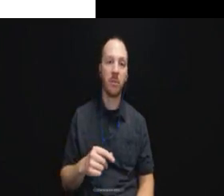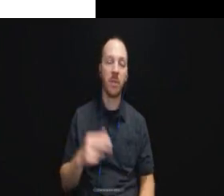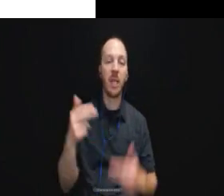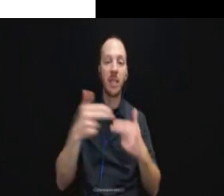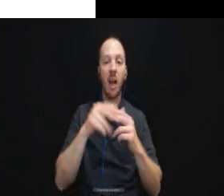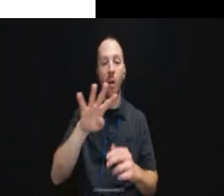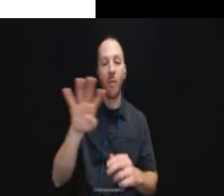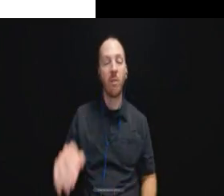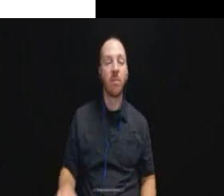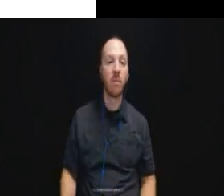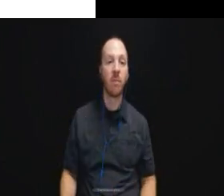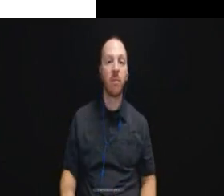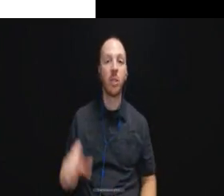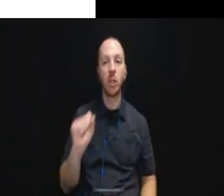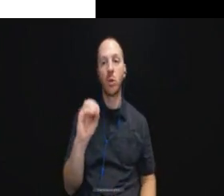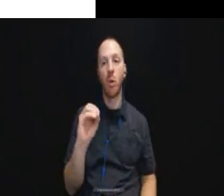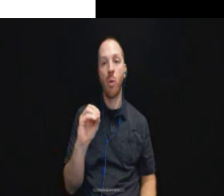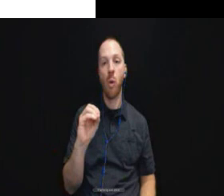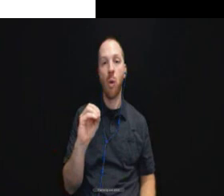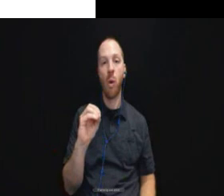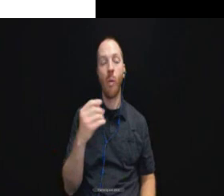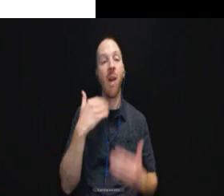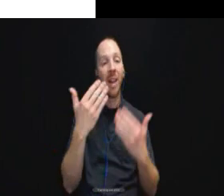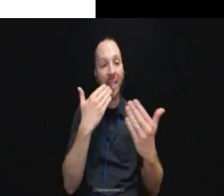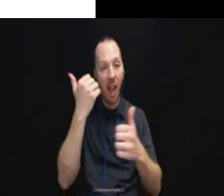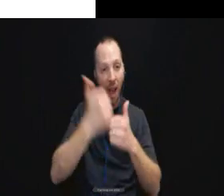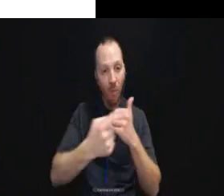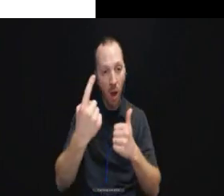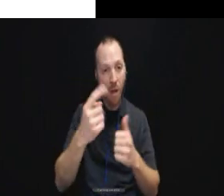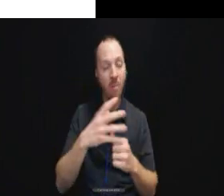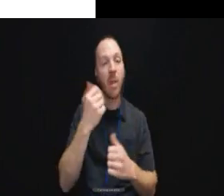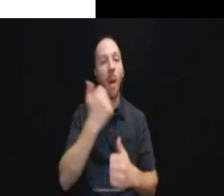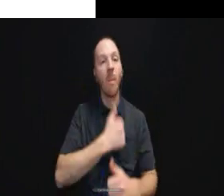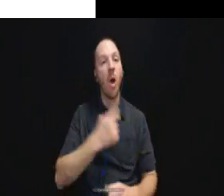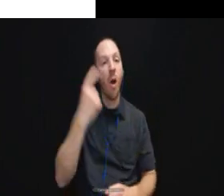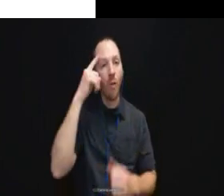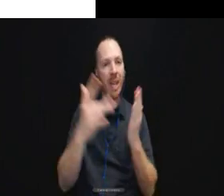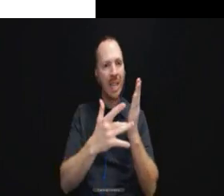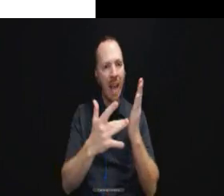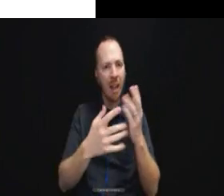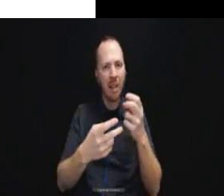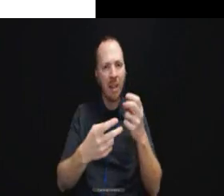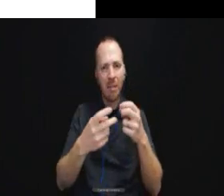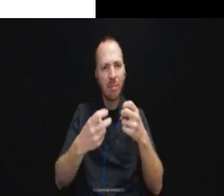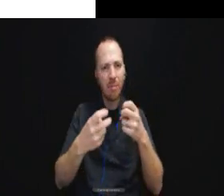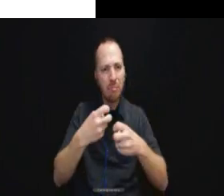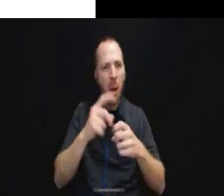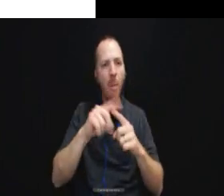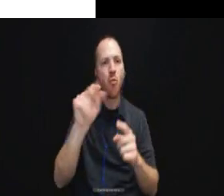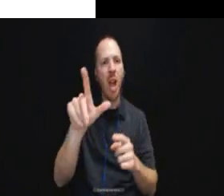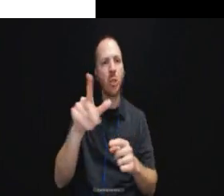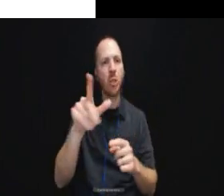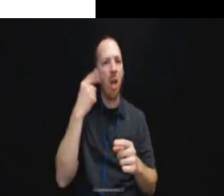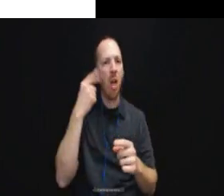And apologize for the technical details. but Rachel, you handled that well. Thank you everyone for joining us.